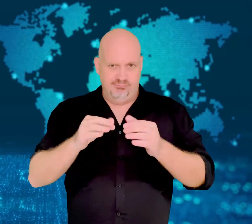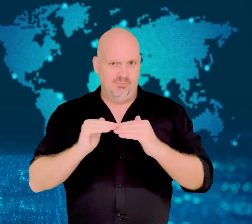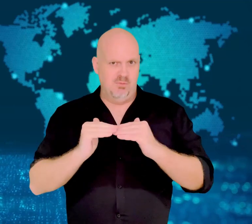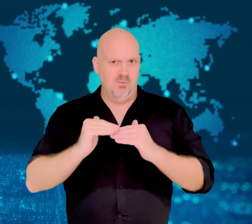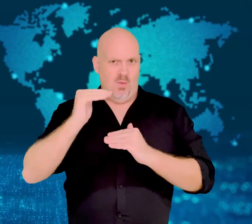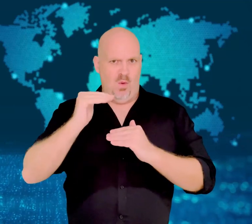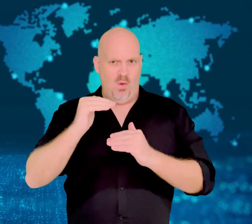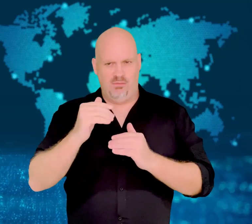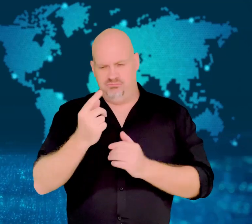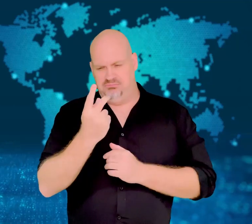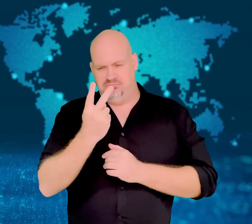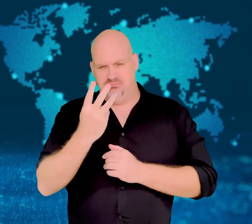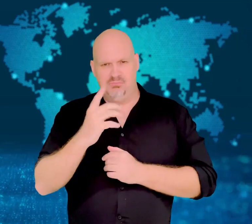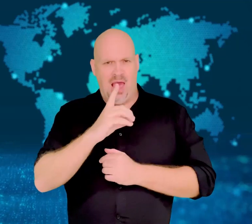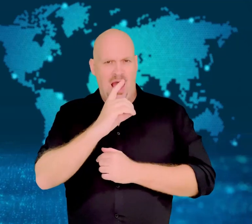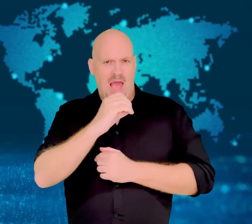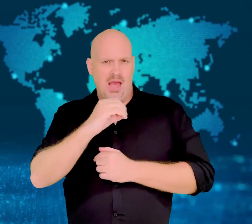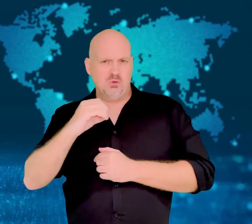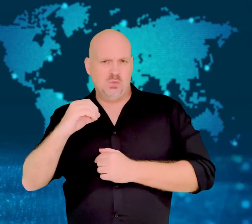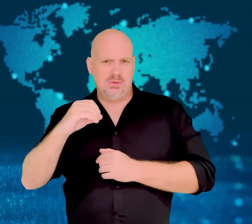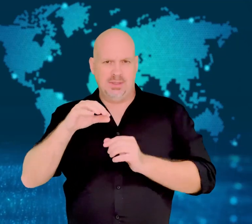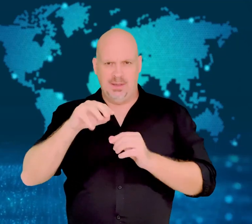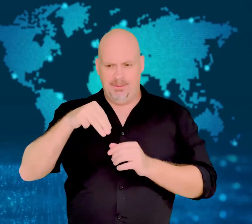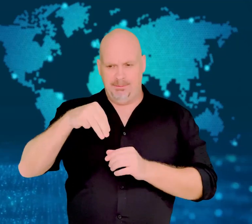previously held the world record.